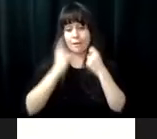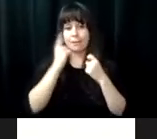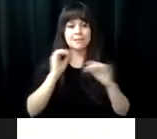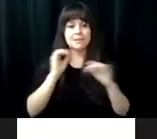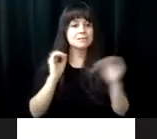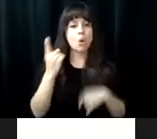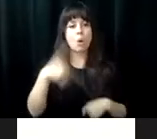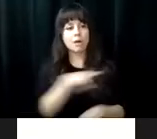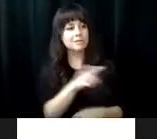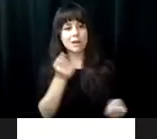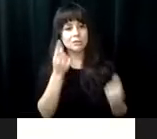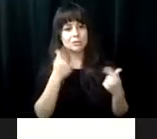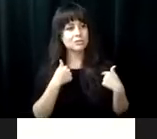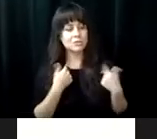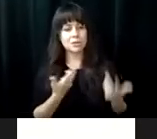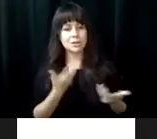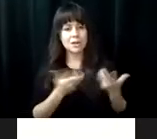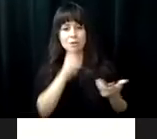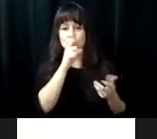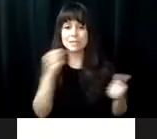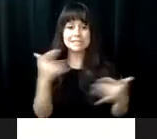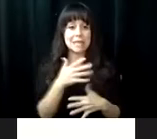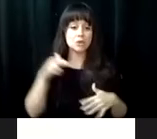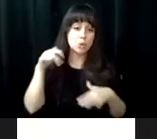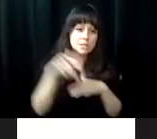. And so I would spend a lot of time in my room just cry